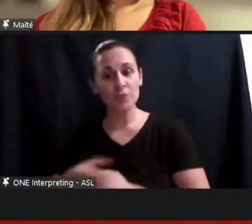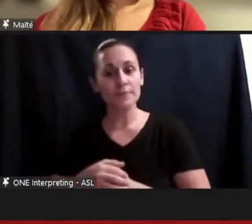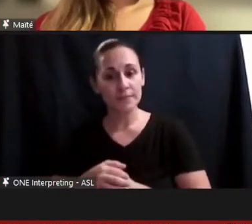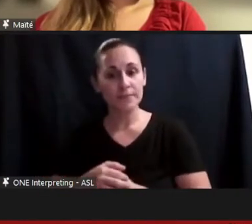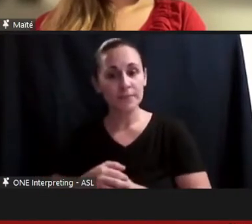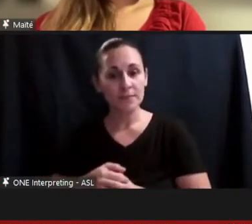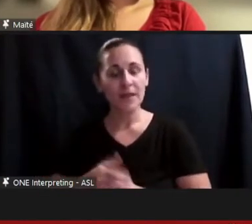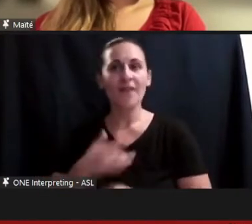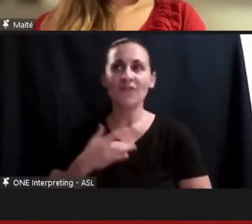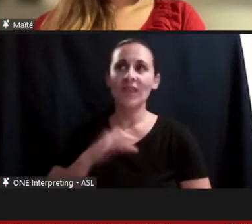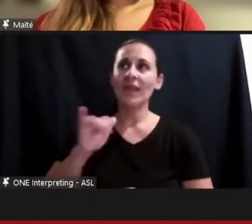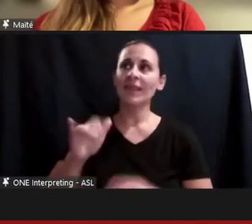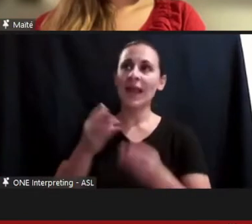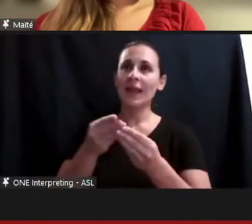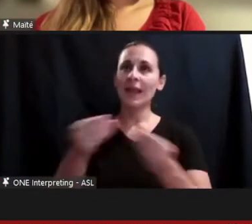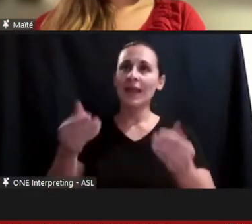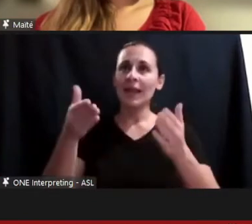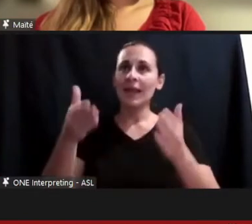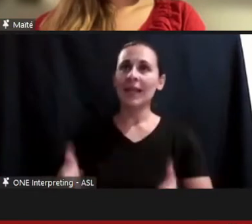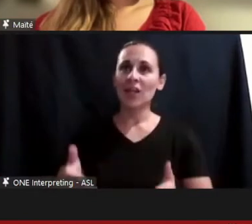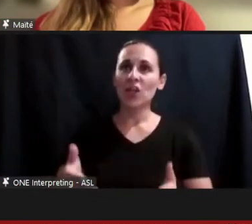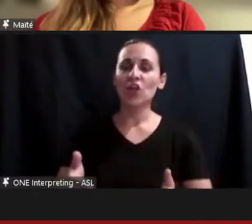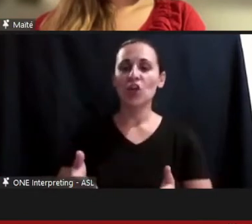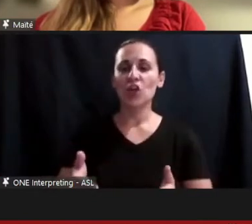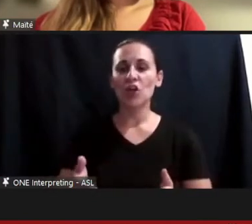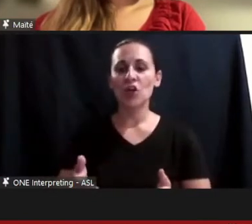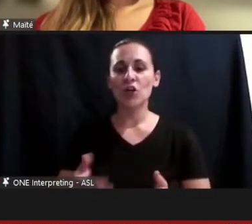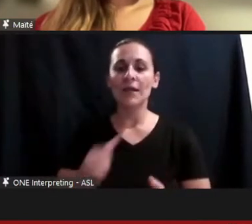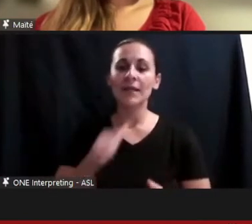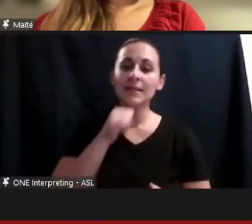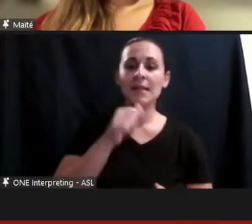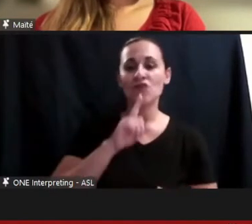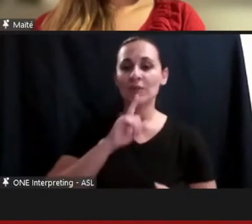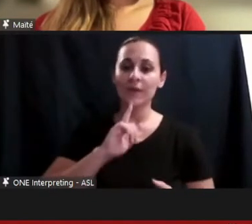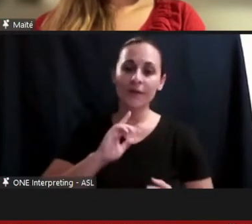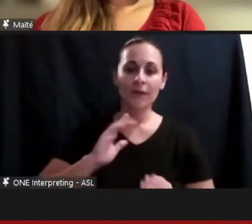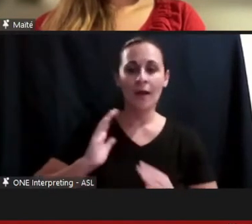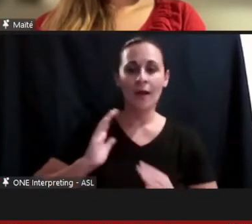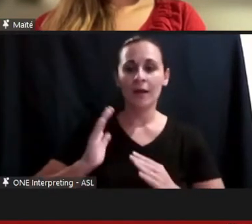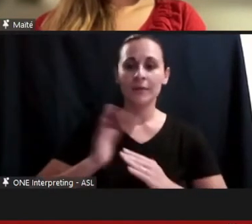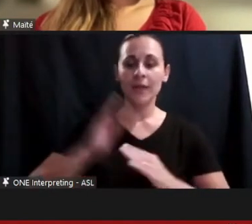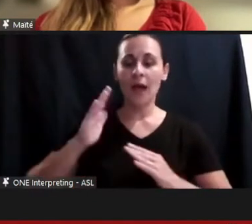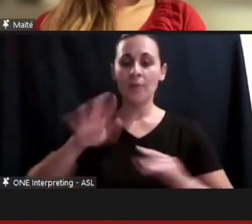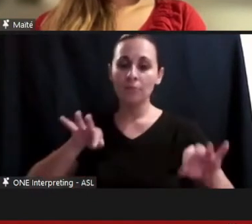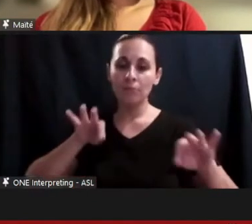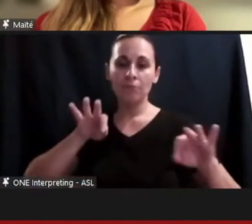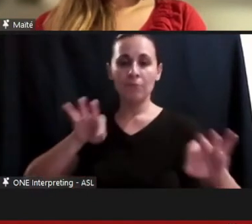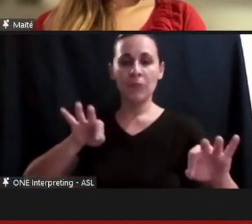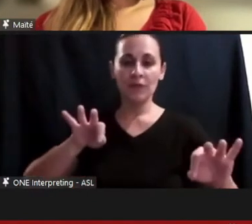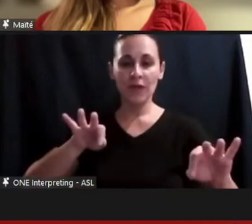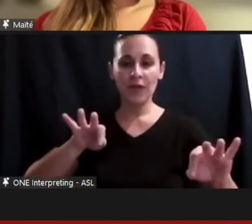you can't be anything other than the tiptop most pristine version of health and functionality,